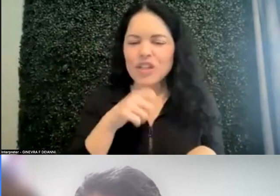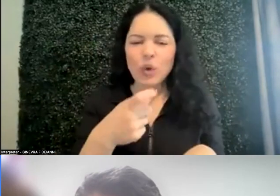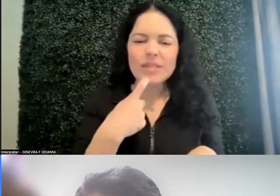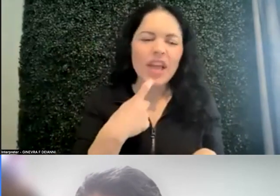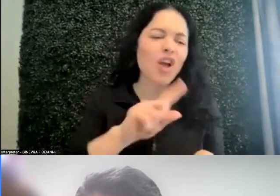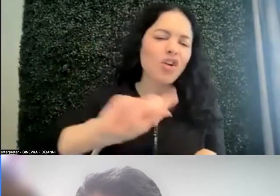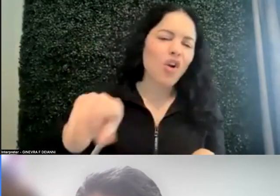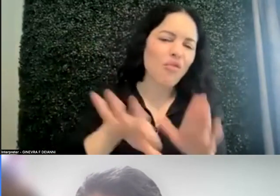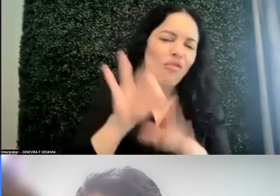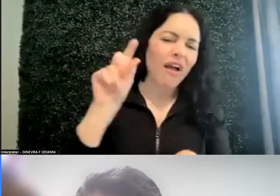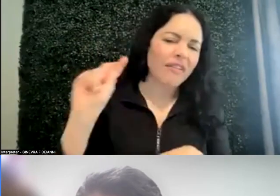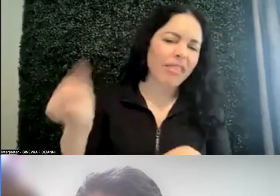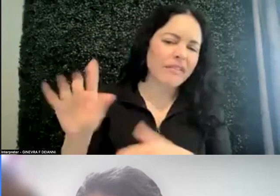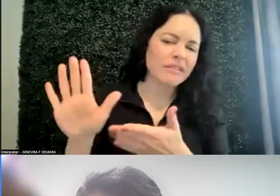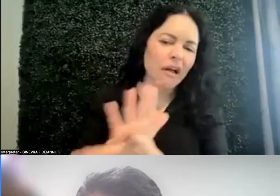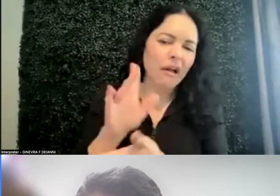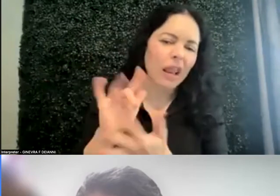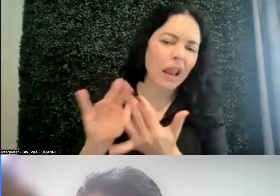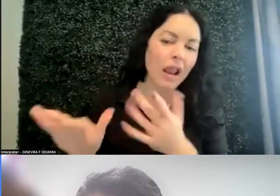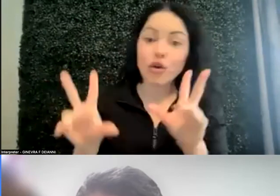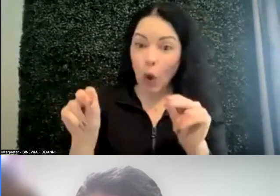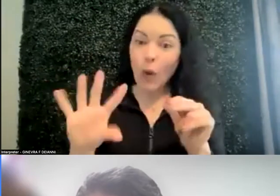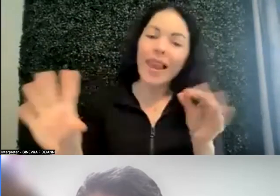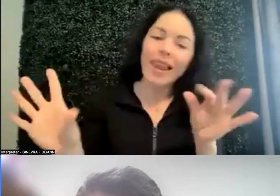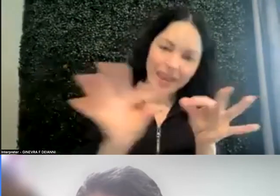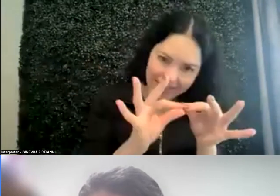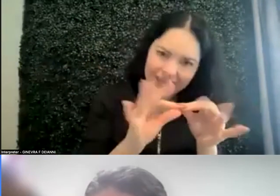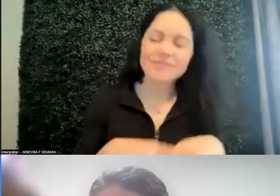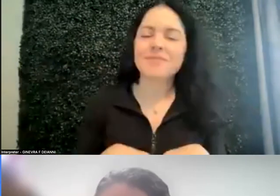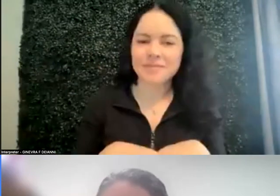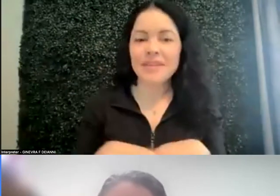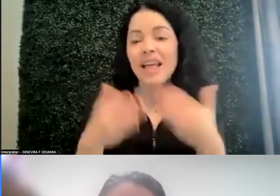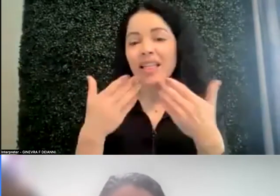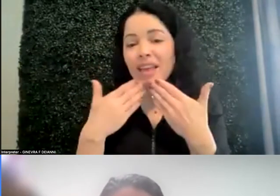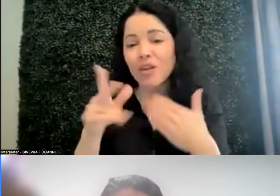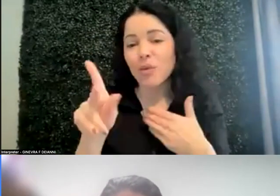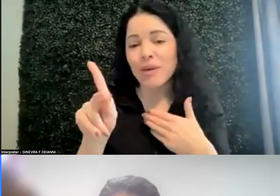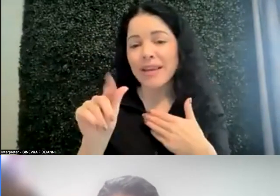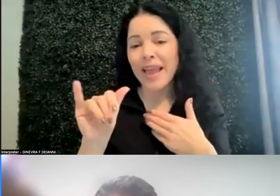Put a link to it so they can do it. Thank you, Kayla, for putting that in there. I appreciate that.